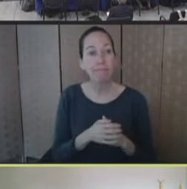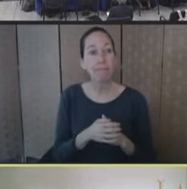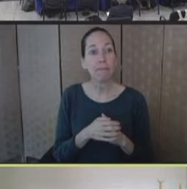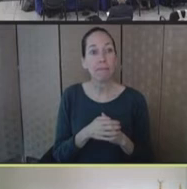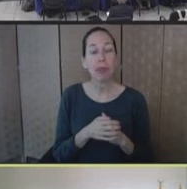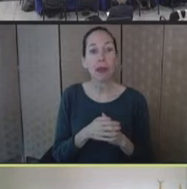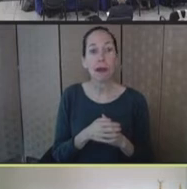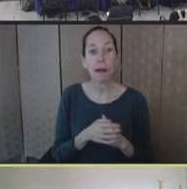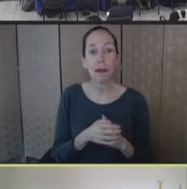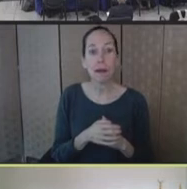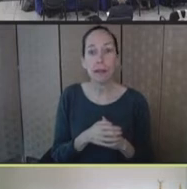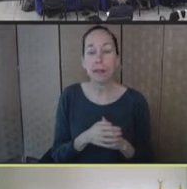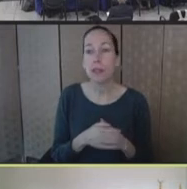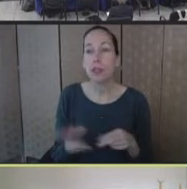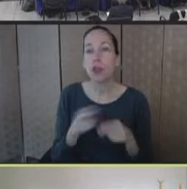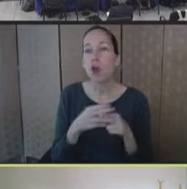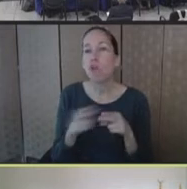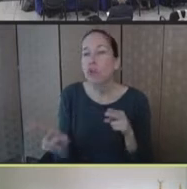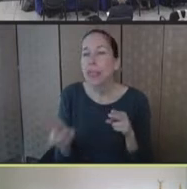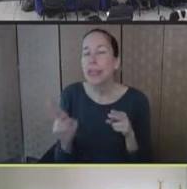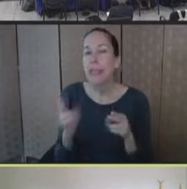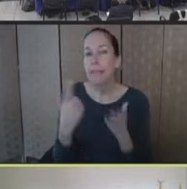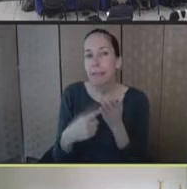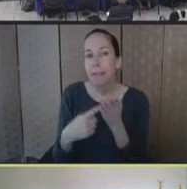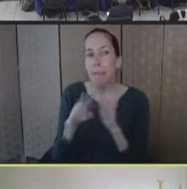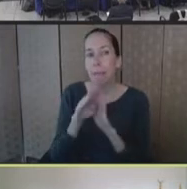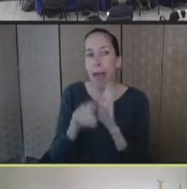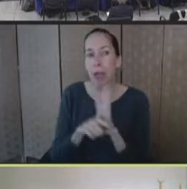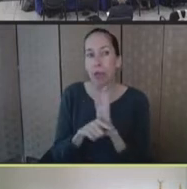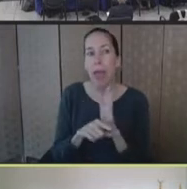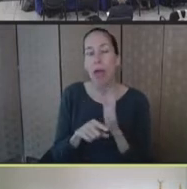Just a brief bit of background on distribute national stockpile, for those that are not